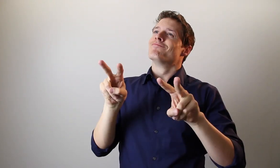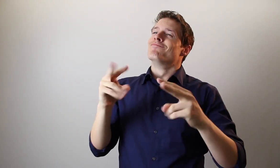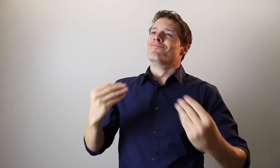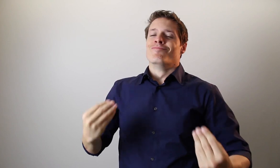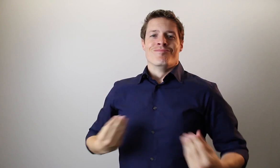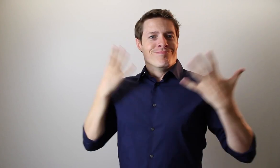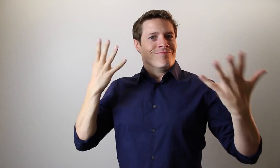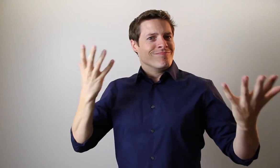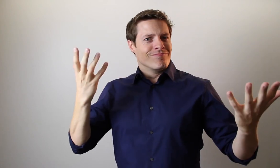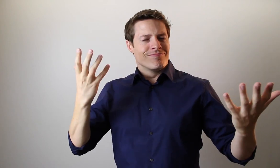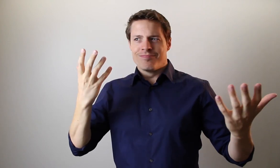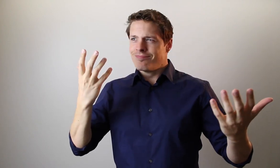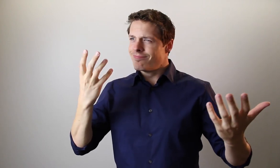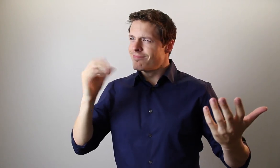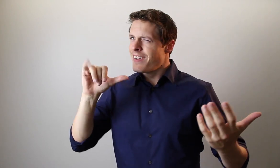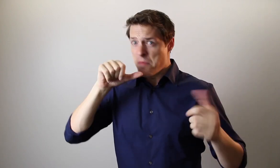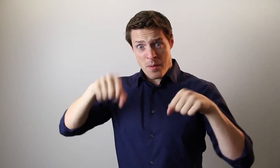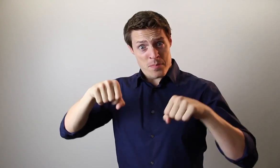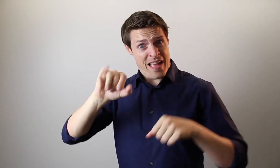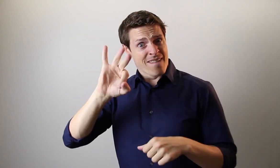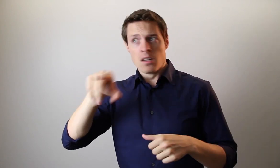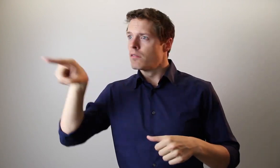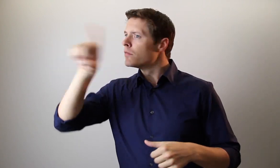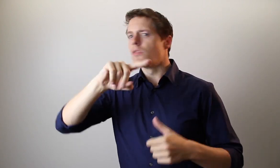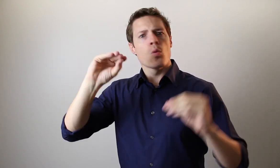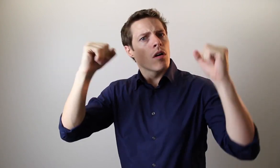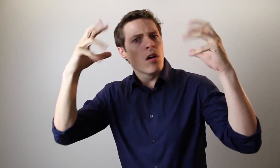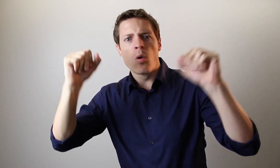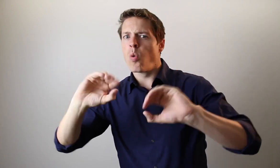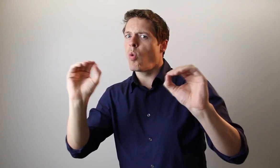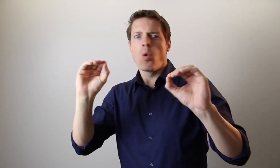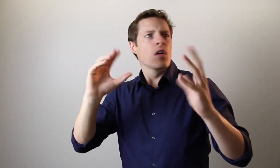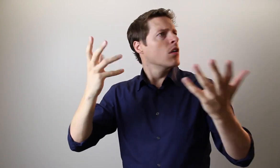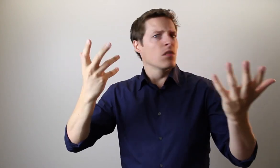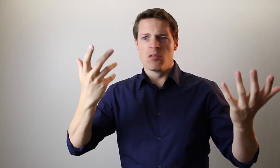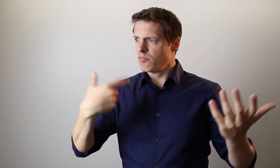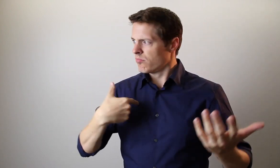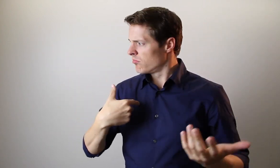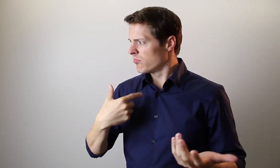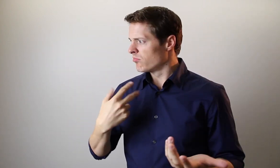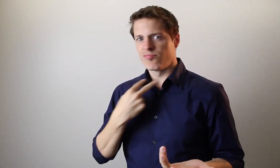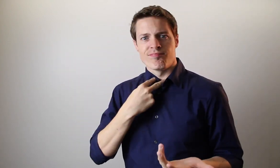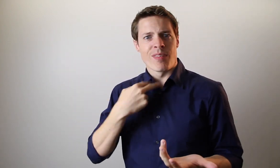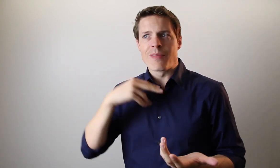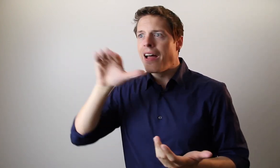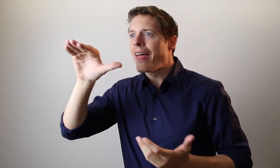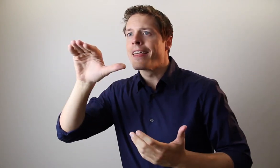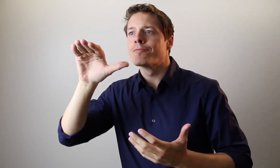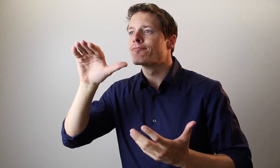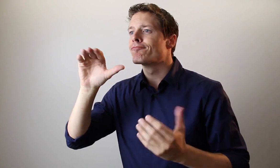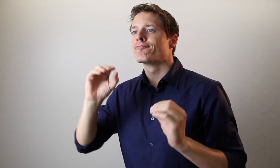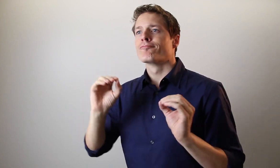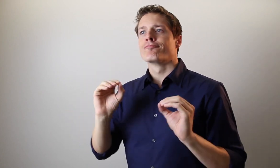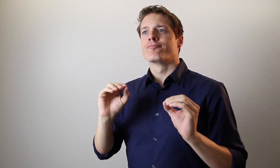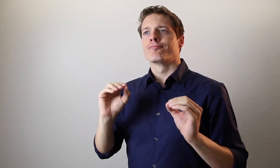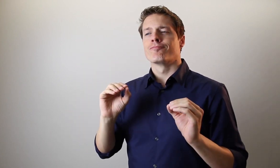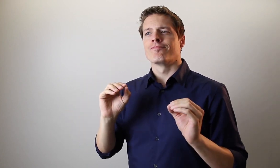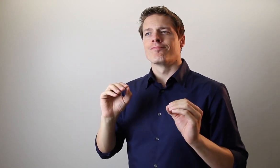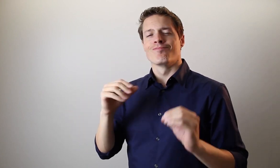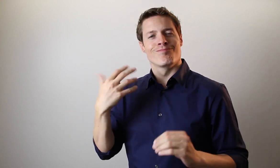to my inspiration. Signing made it possible for me to communicate my vision.